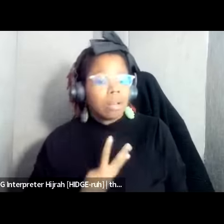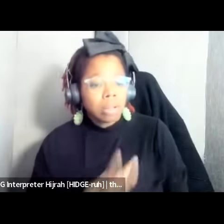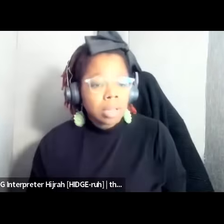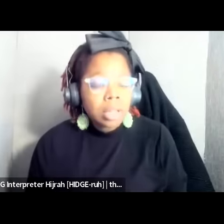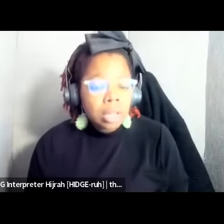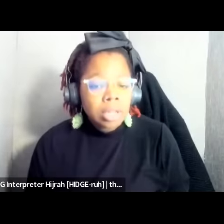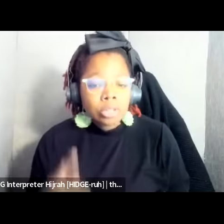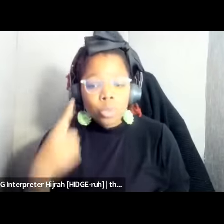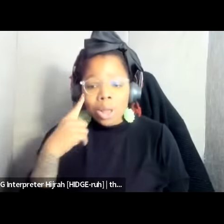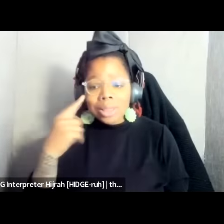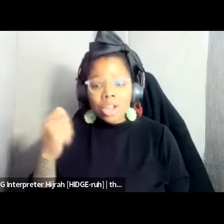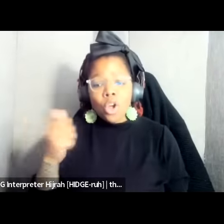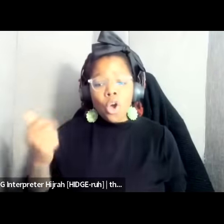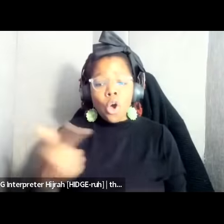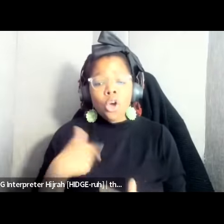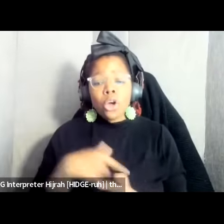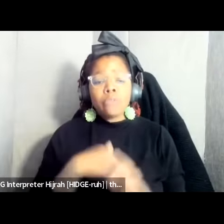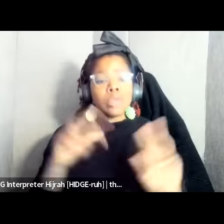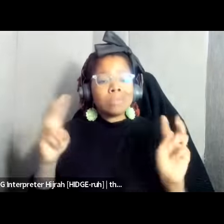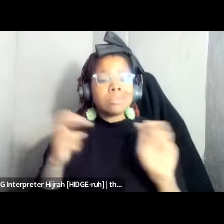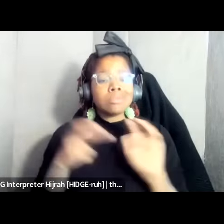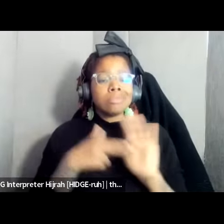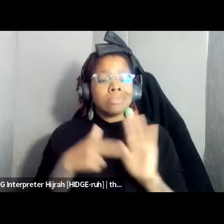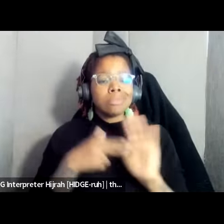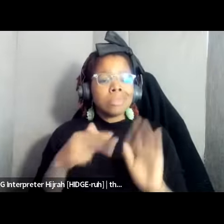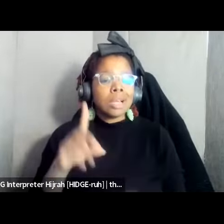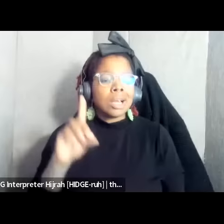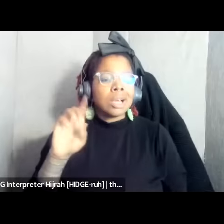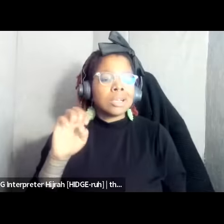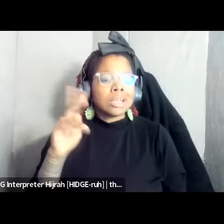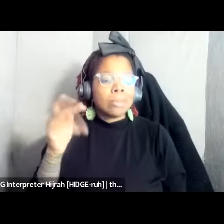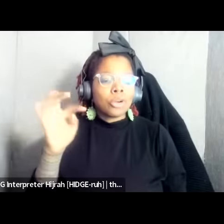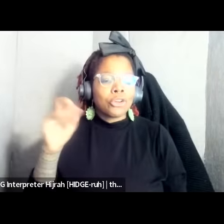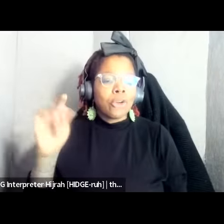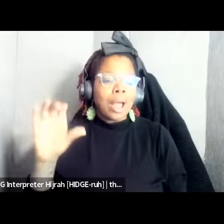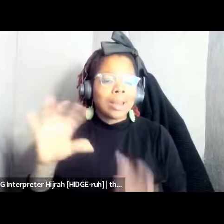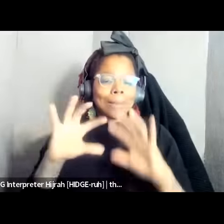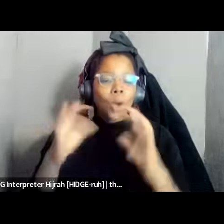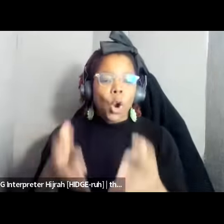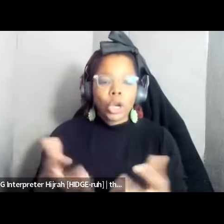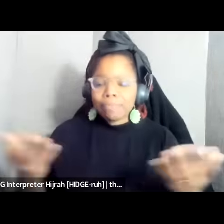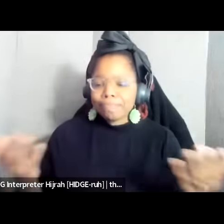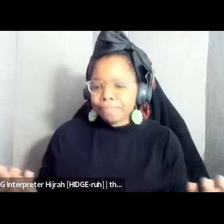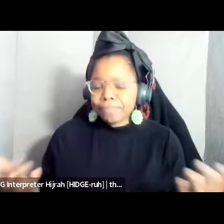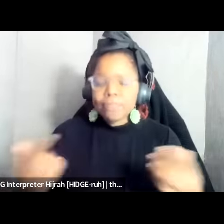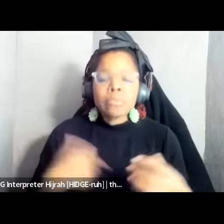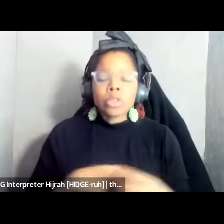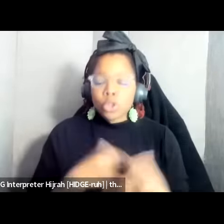and and of the de the Democratic party and so I think what this also gives us an opportunity to do